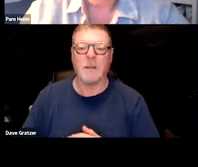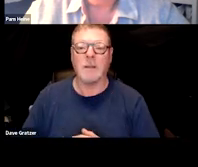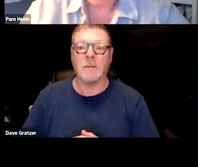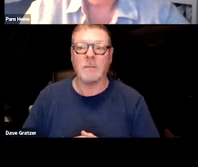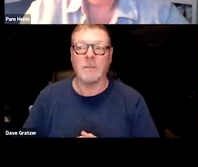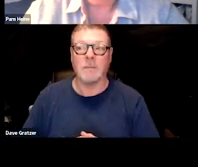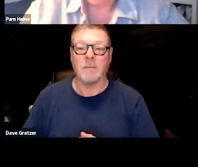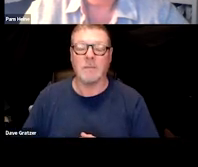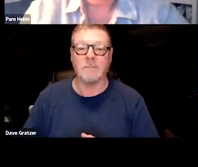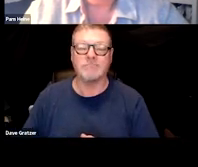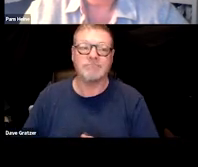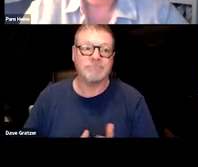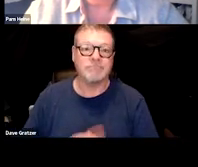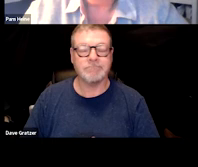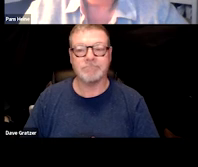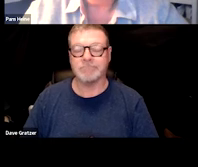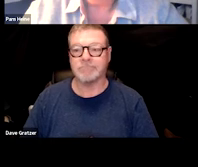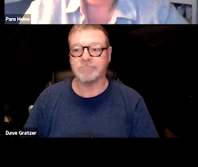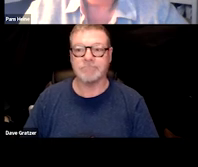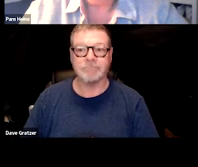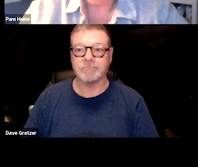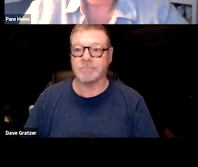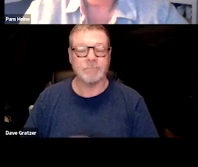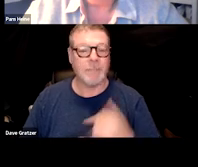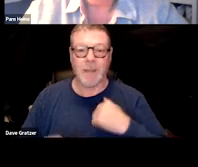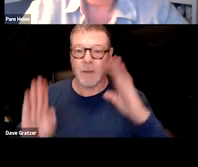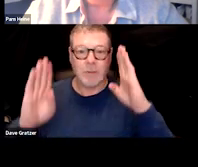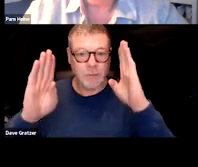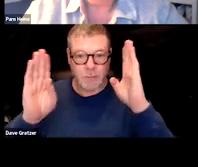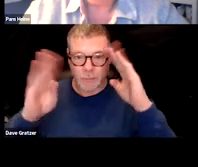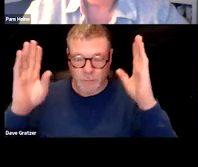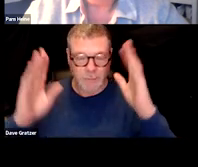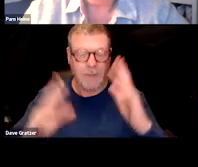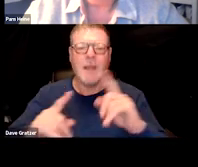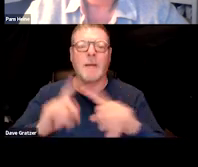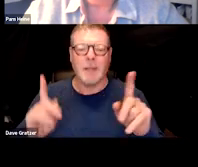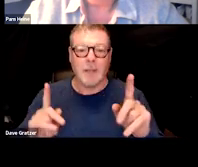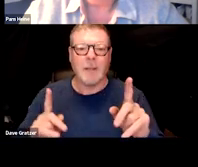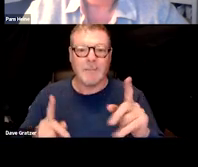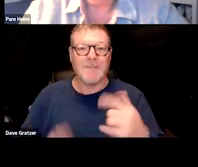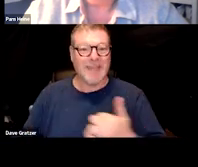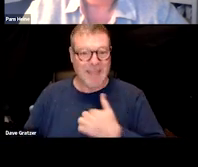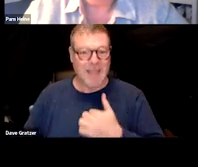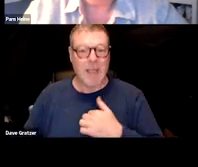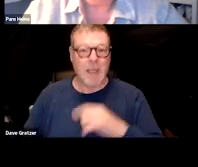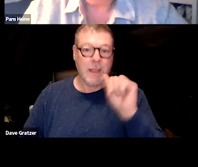You know, I'm gonna get myself in trouble here but I think I would be able to retrospectively